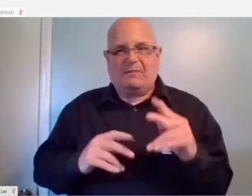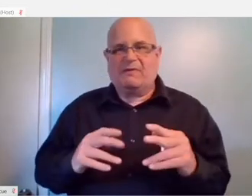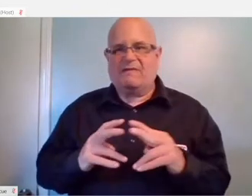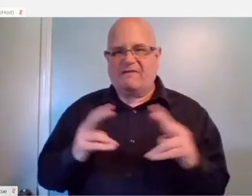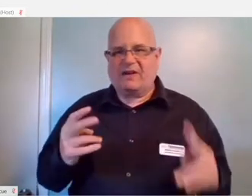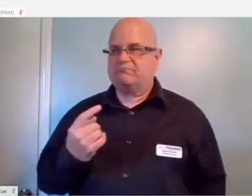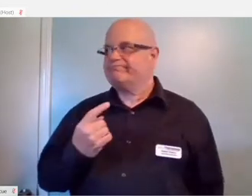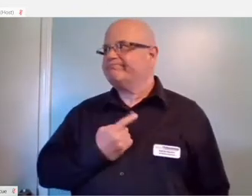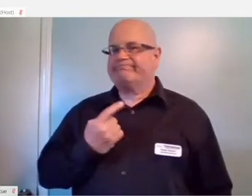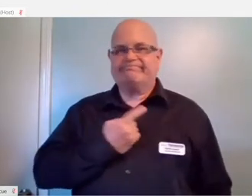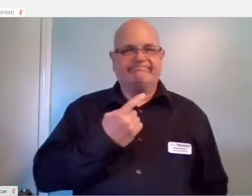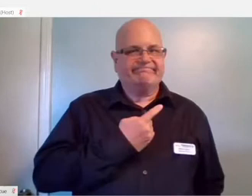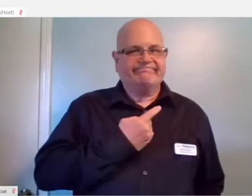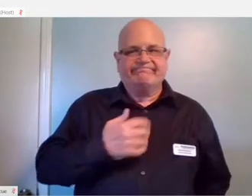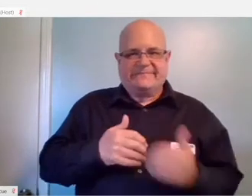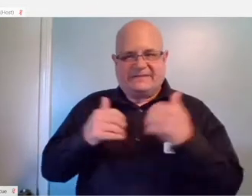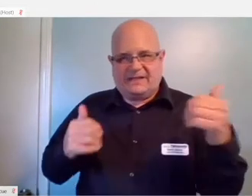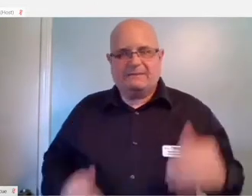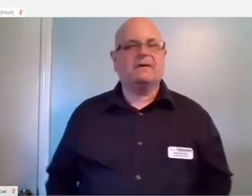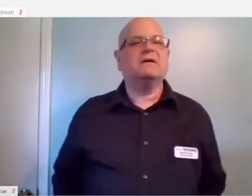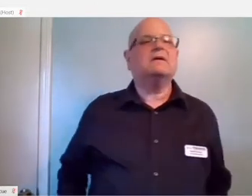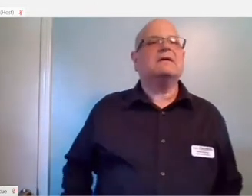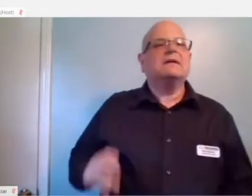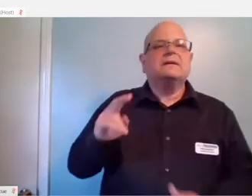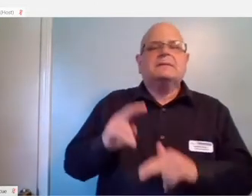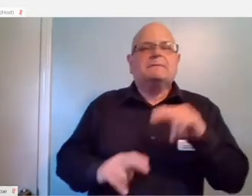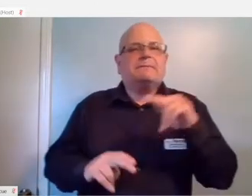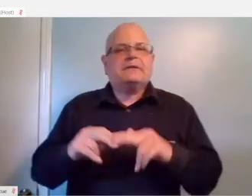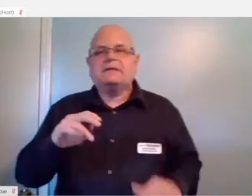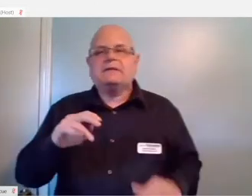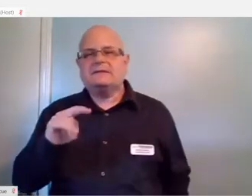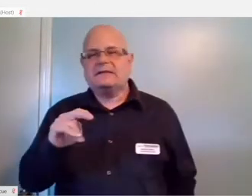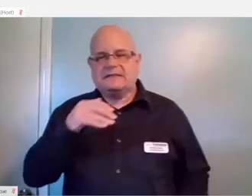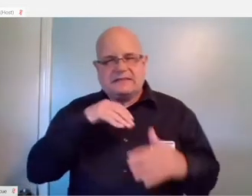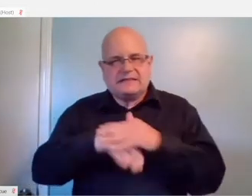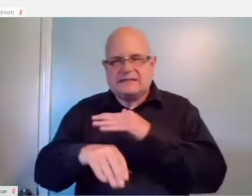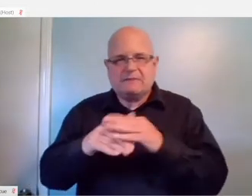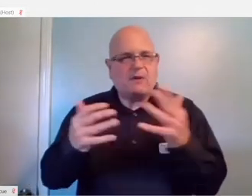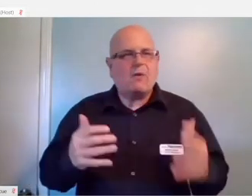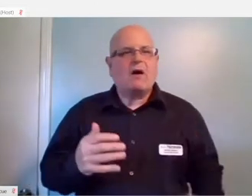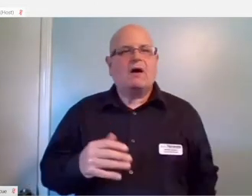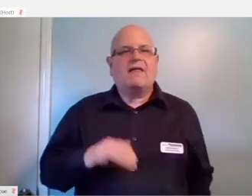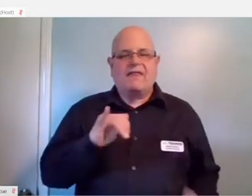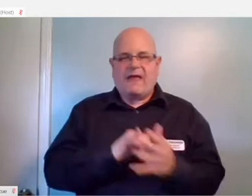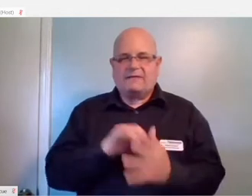So some built‑in accessibility features for the Xbox one, that is Microsoft's console.